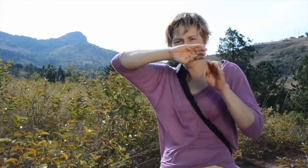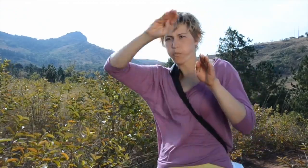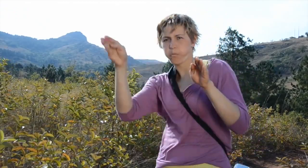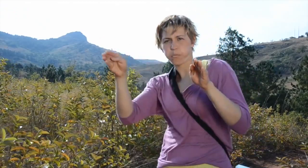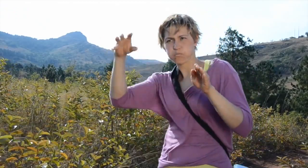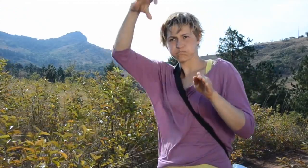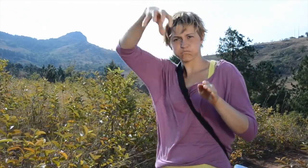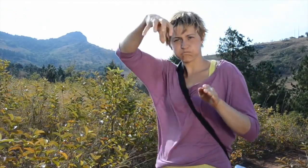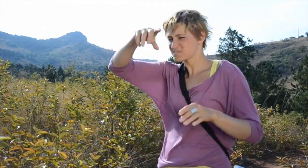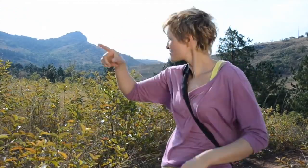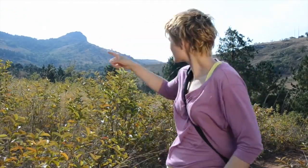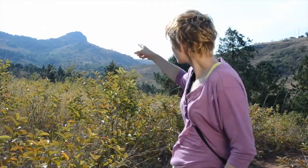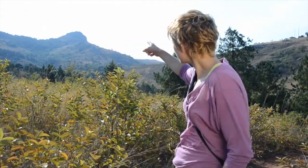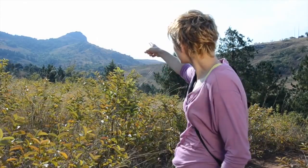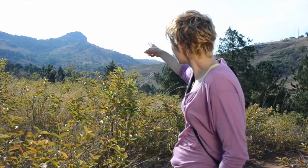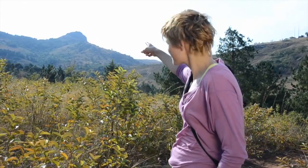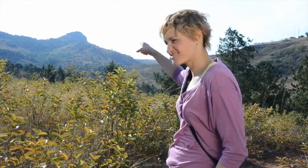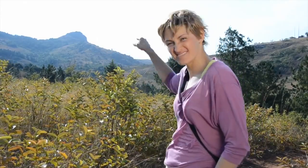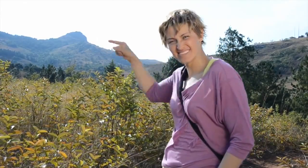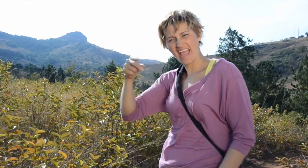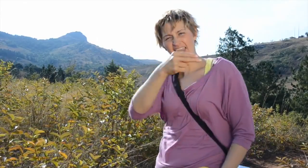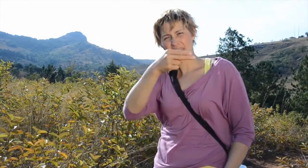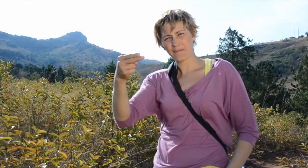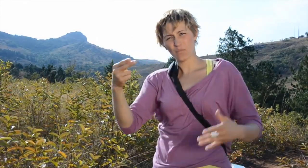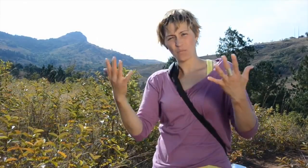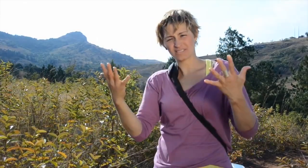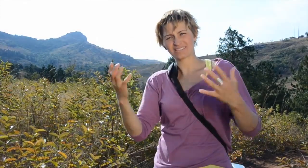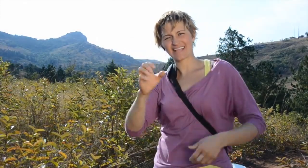See the top of that mountain?